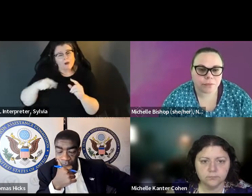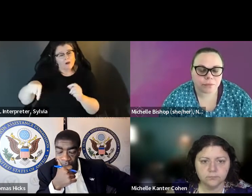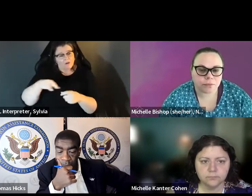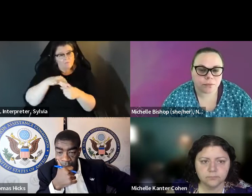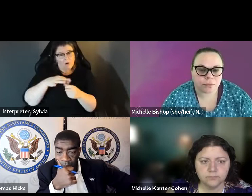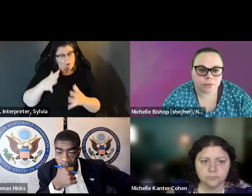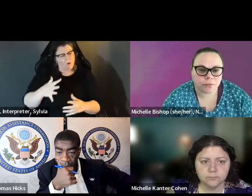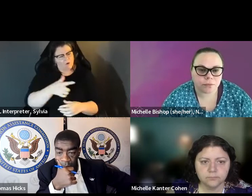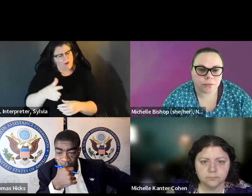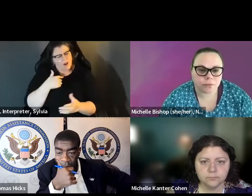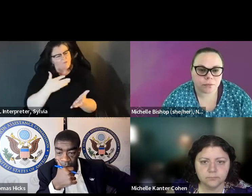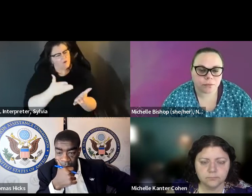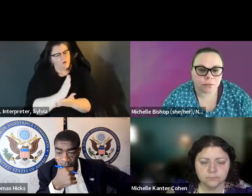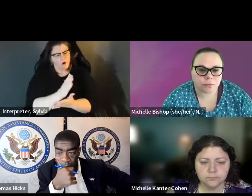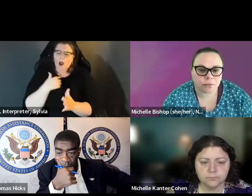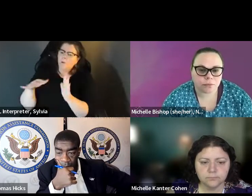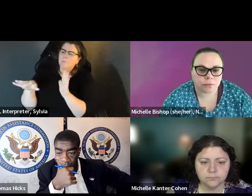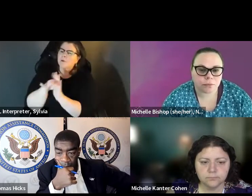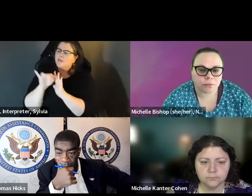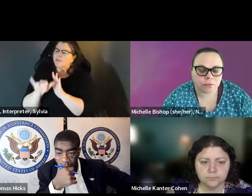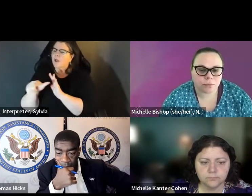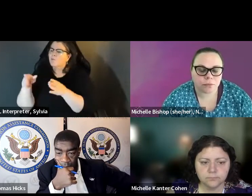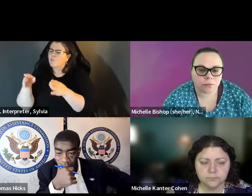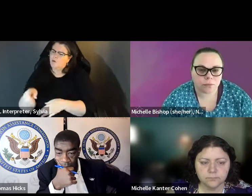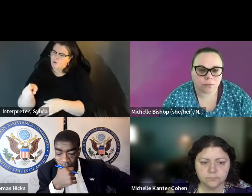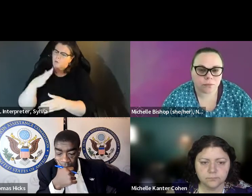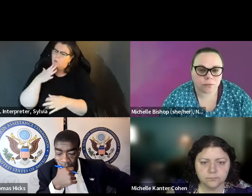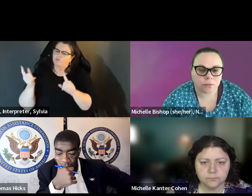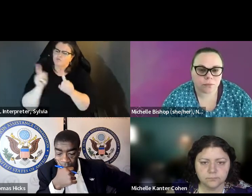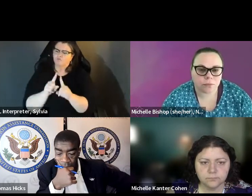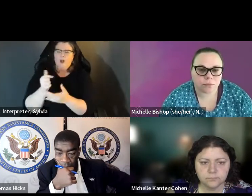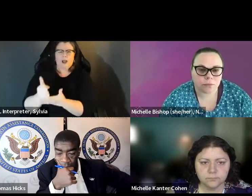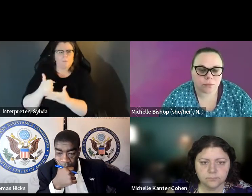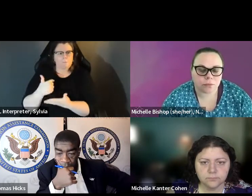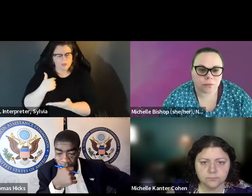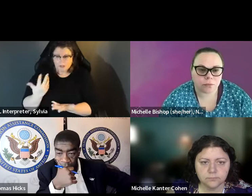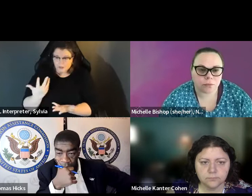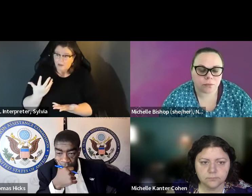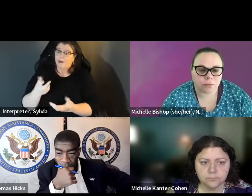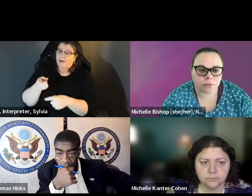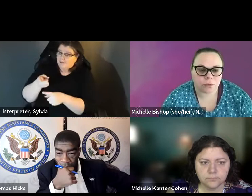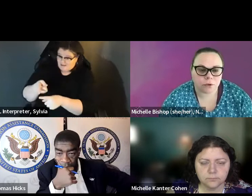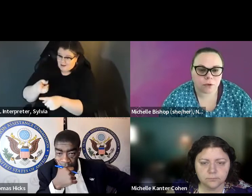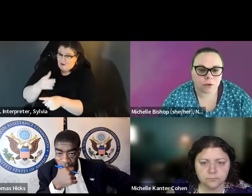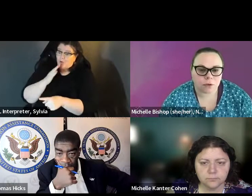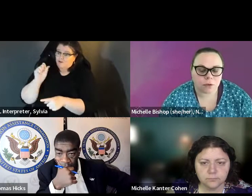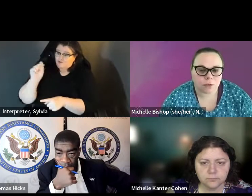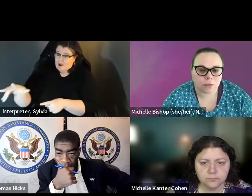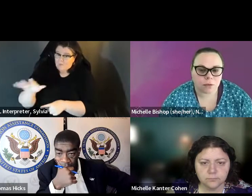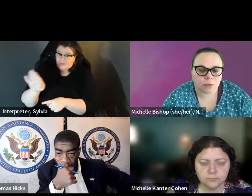saying, voters have a right to the person of their choice to In general, we know that people rely on friends neighbors, colleagues for voter, information support with voting, and not only did the legislature limit who can assist somebody in return, which you know going back to what Michelle was saying voters have a right to the person of their choice to assist them and assist them. And now if the person of your choice has already returned a friend's ballot, they can't help you